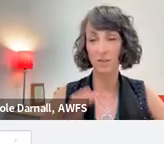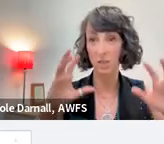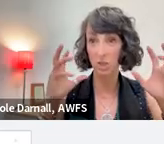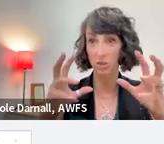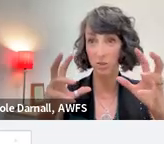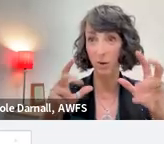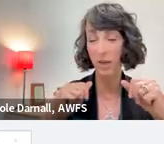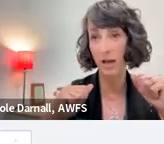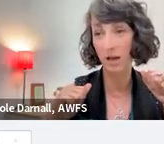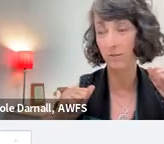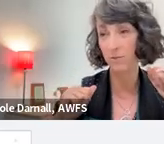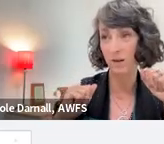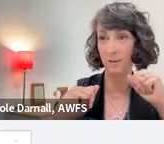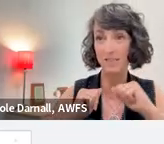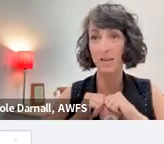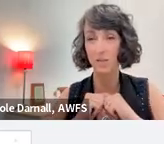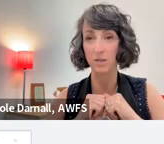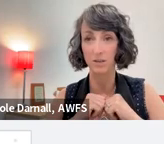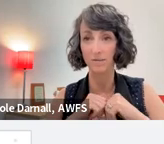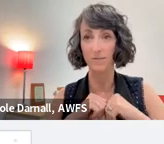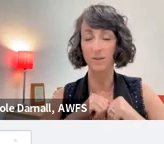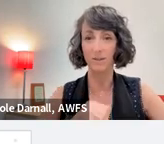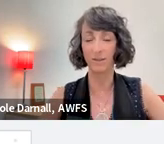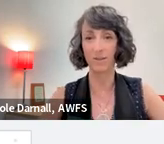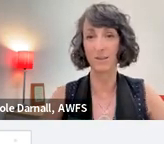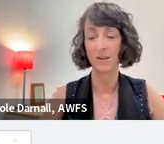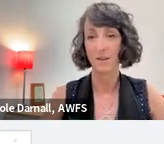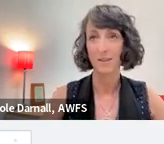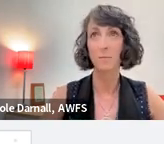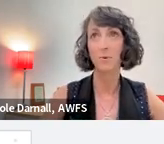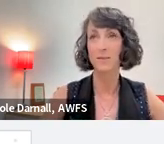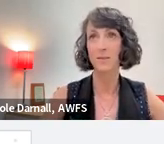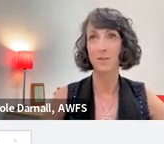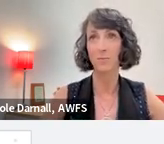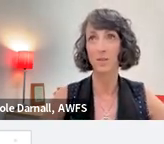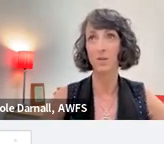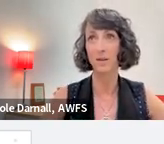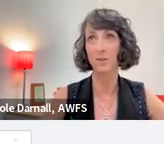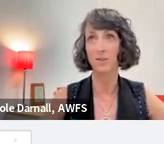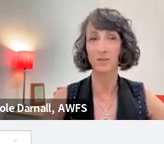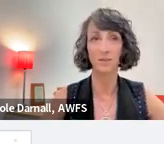to ensure we have documentation of everything that impressed us so much about this.